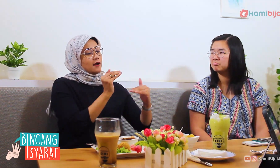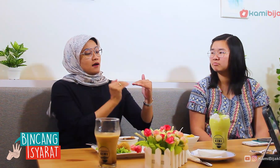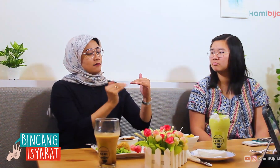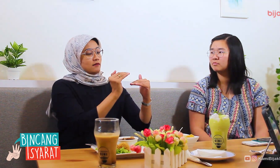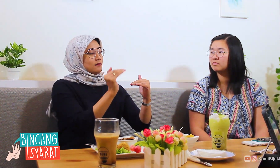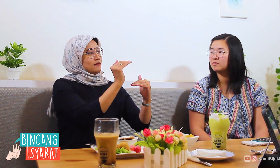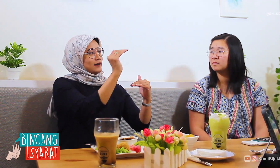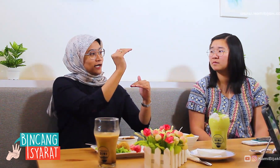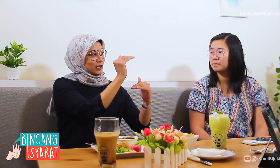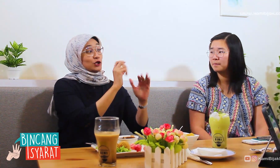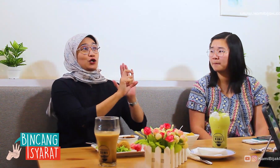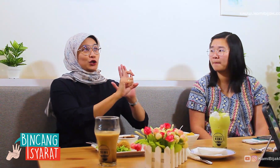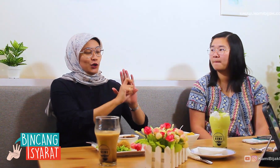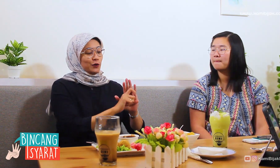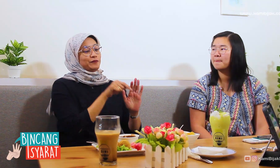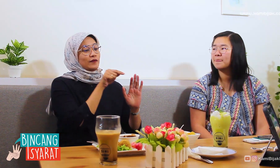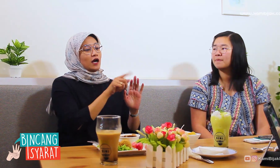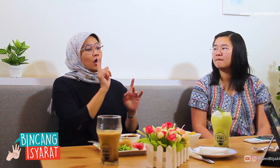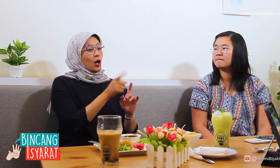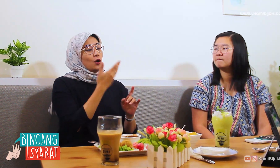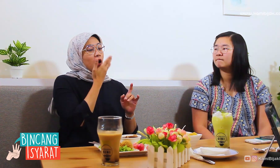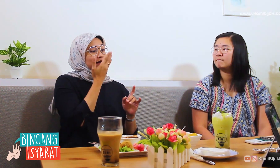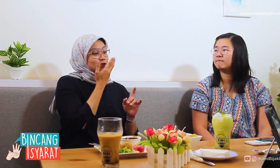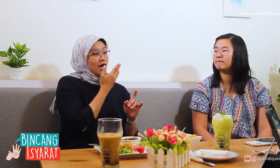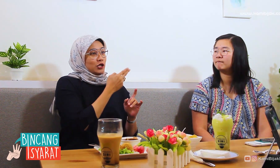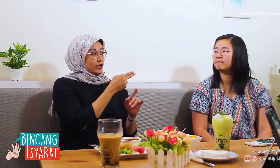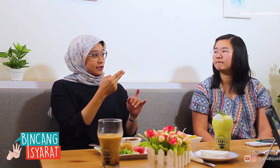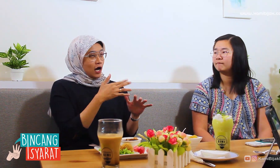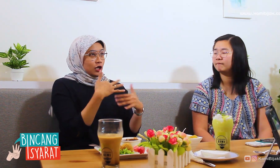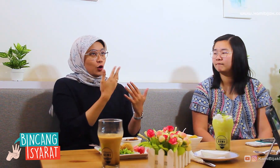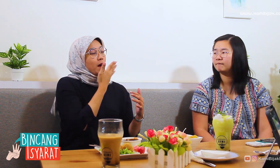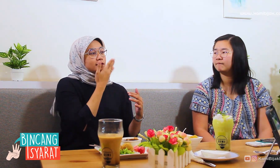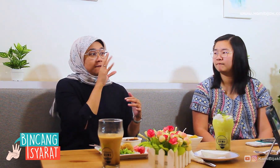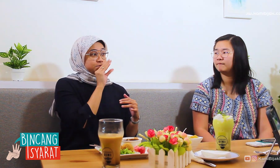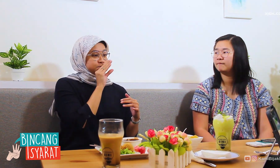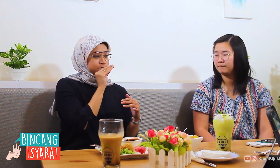There is a level, example Indonesian or spoken language,